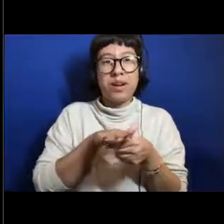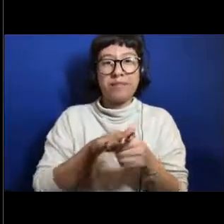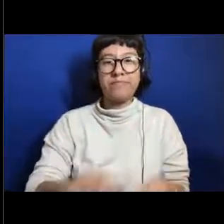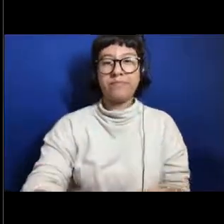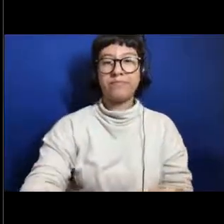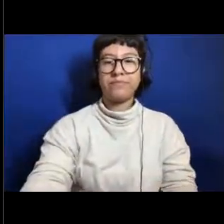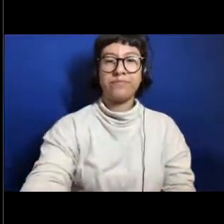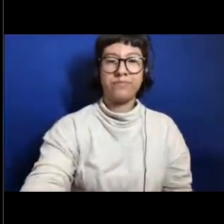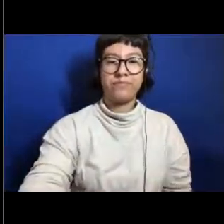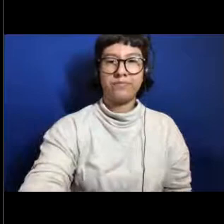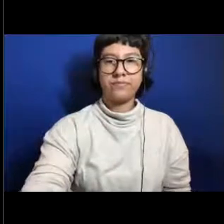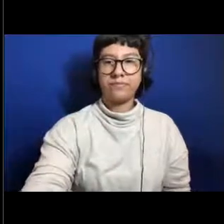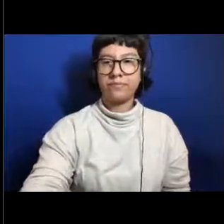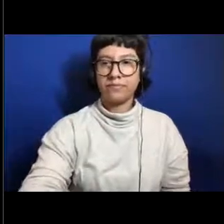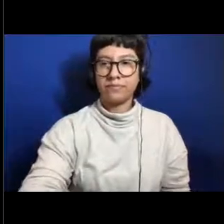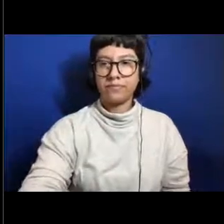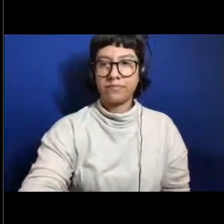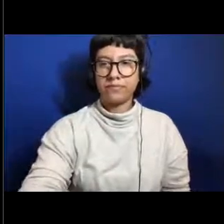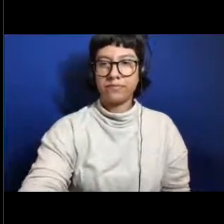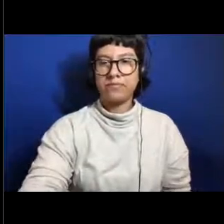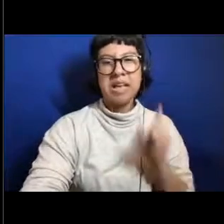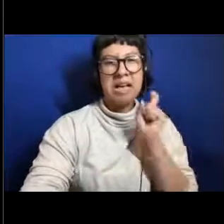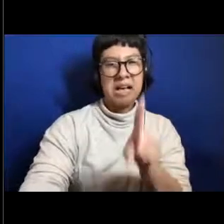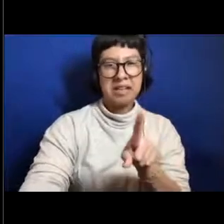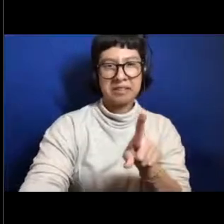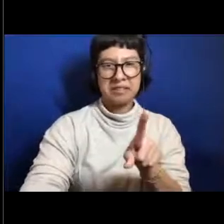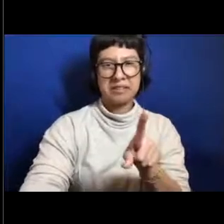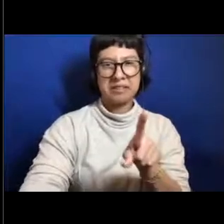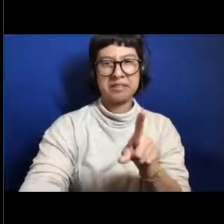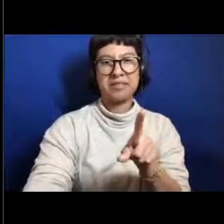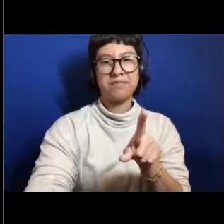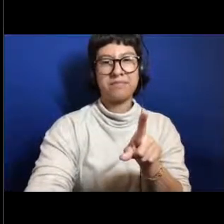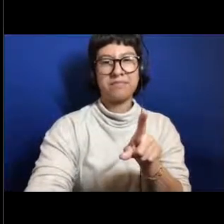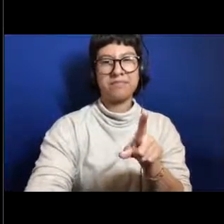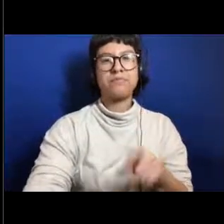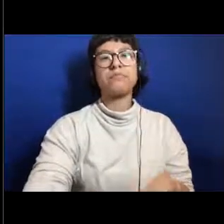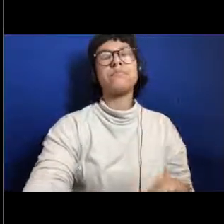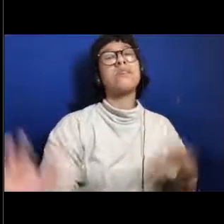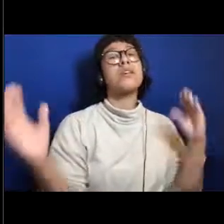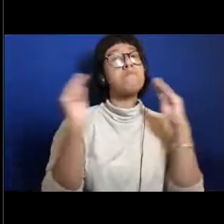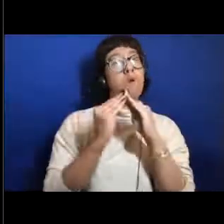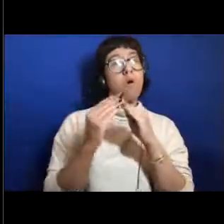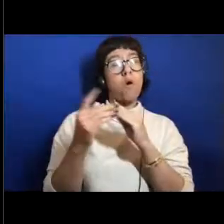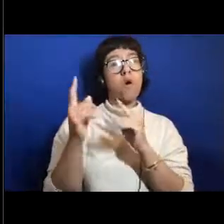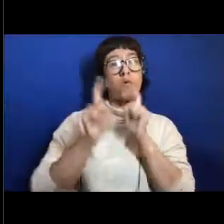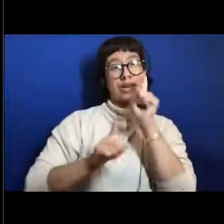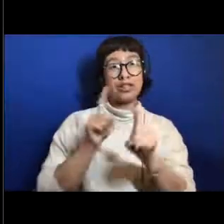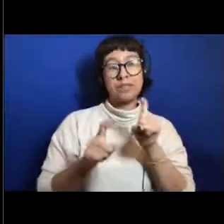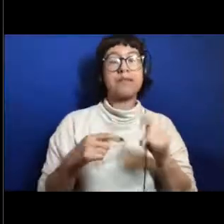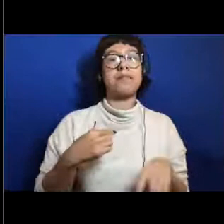[Grace] Great, I'm going to ask you one more question. There are a few more questions about the video but I always love to ask